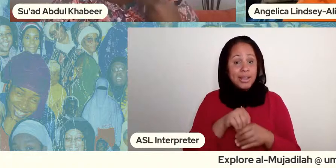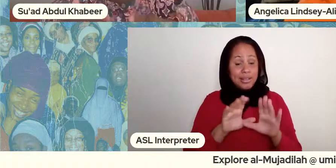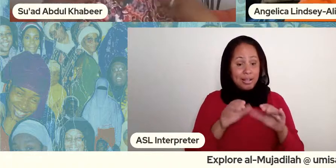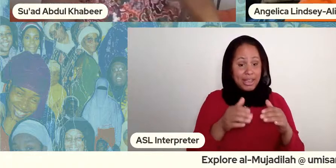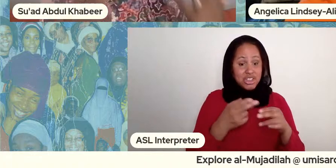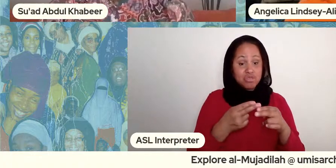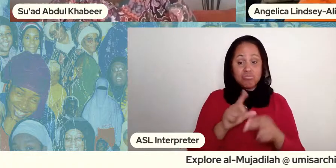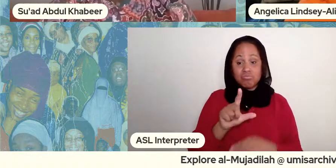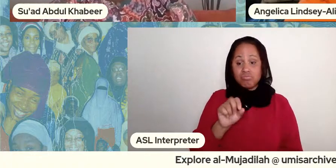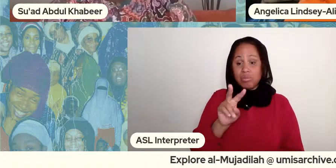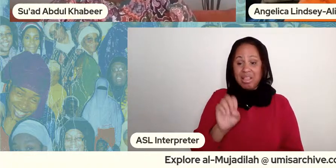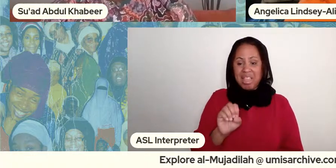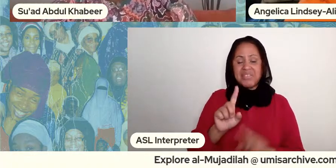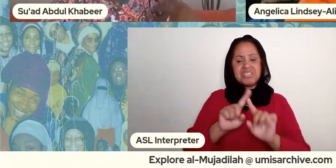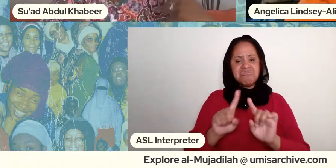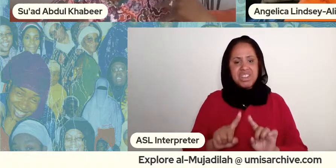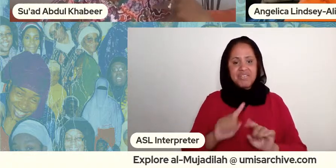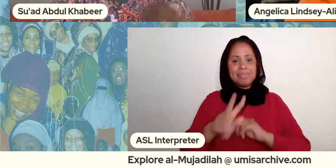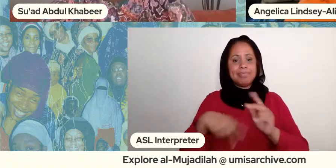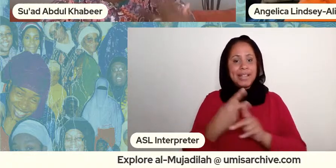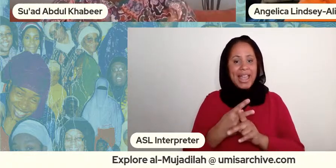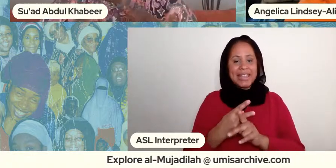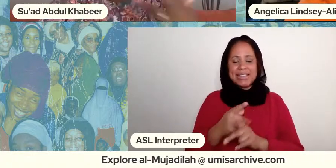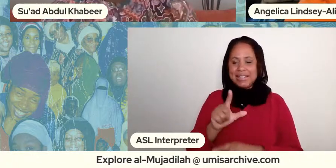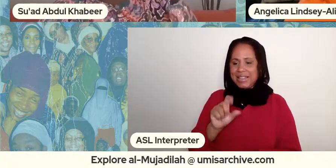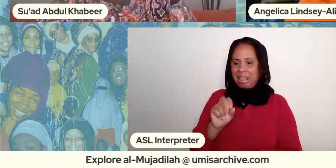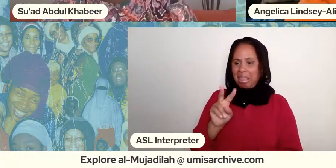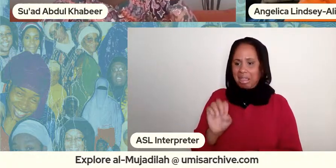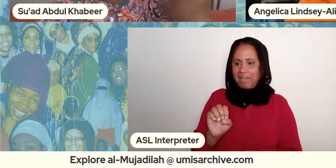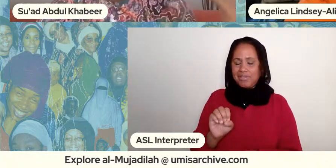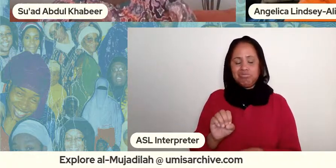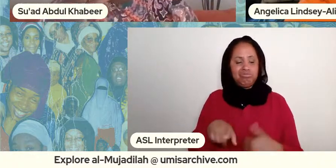love so there's like love in terms of um like love like romantic love between like a man and